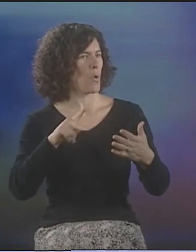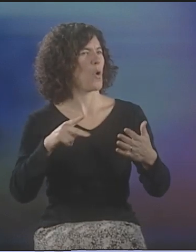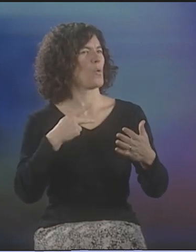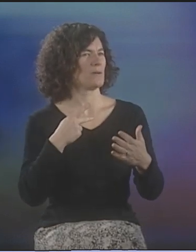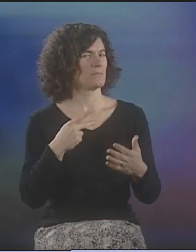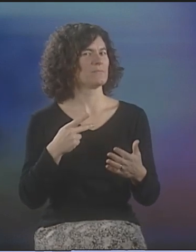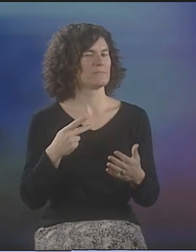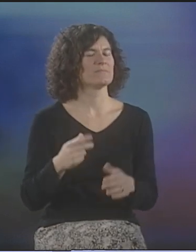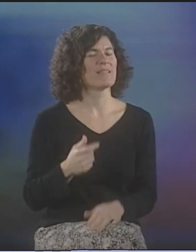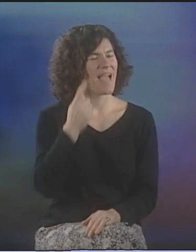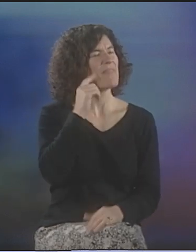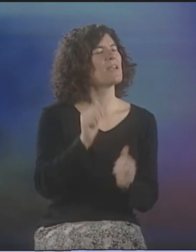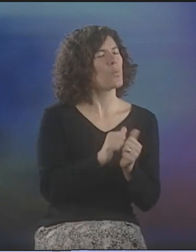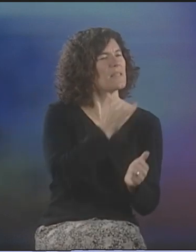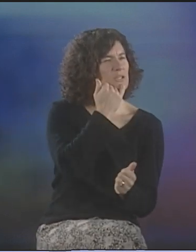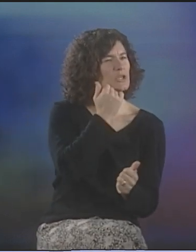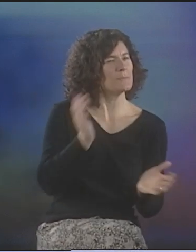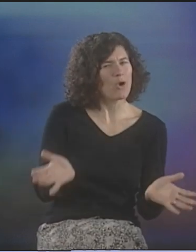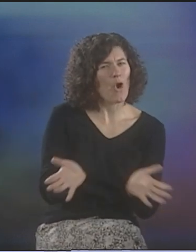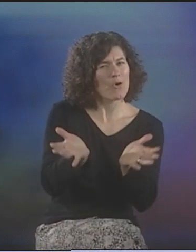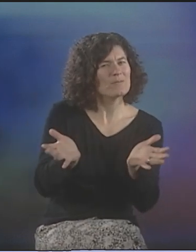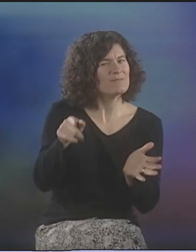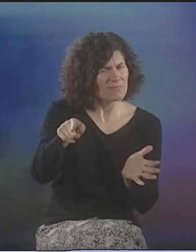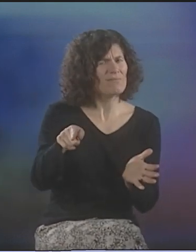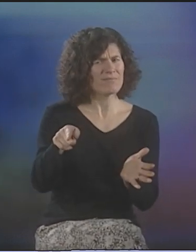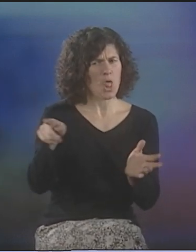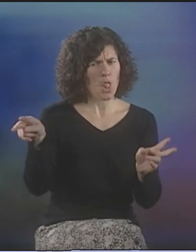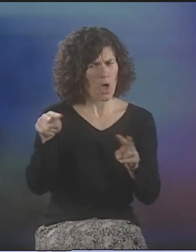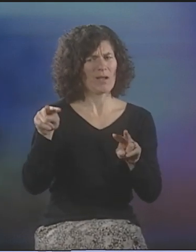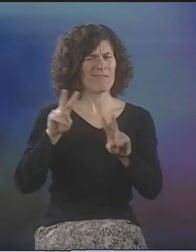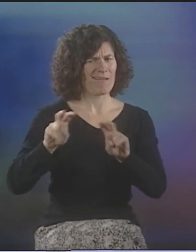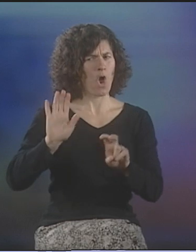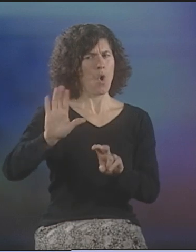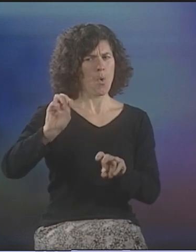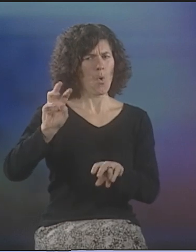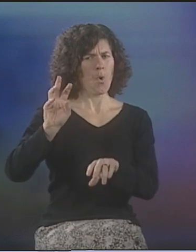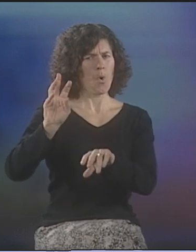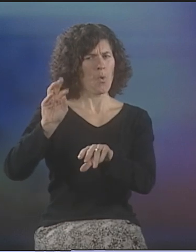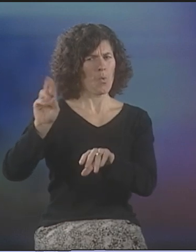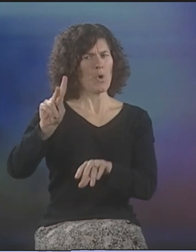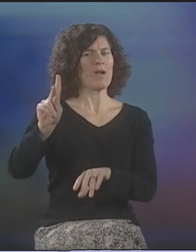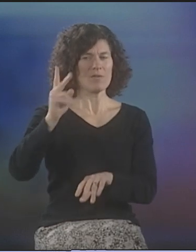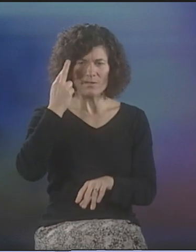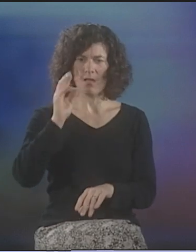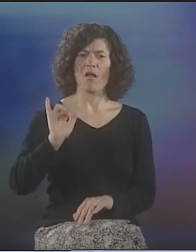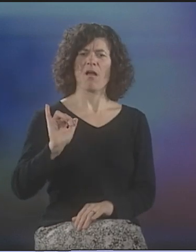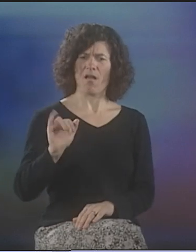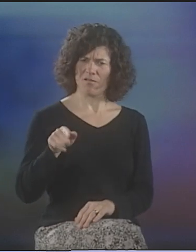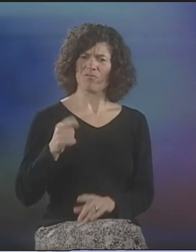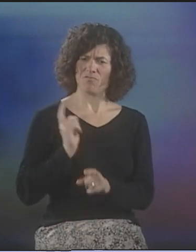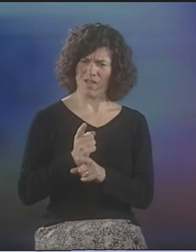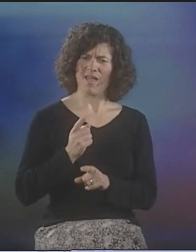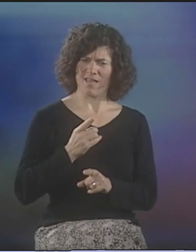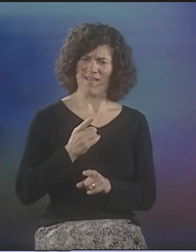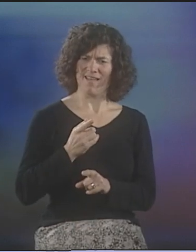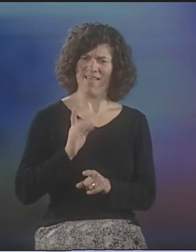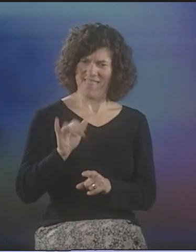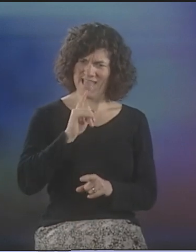POETRY BEING ONE OF THEM. AND JIM WAS VERY ENCOURAGING TO HER. HE WAS SAYING, "LOOK AT YOUR OWN WORK AS IF IT WERE POETRY," BECAUSE IT IS.